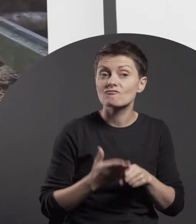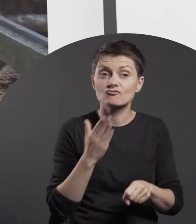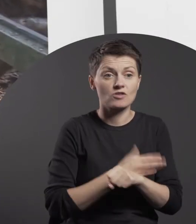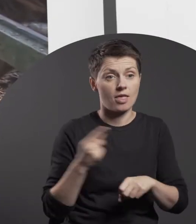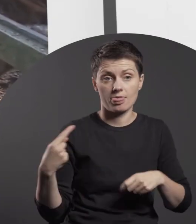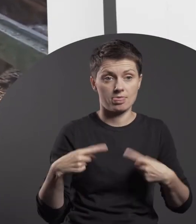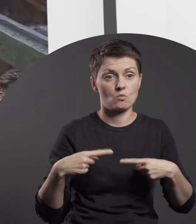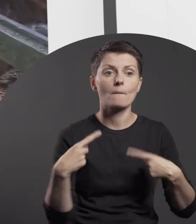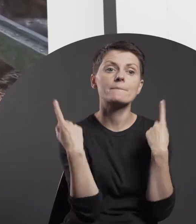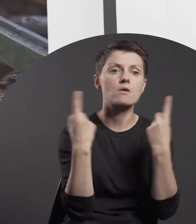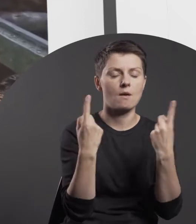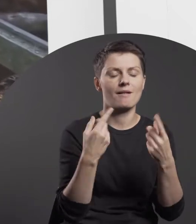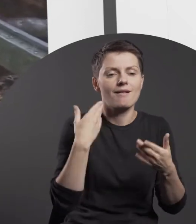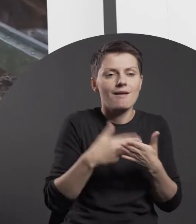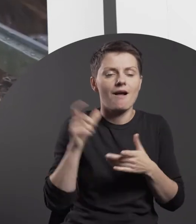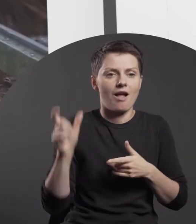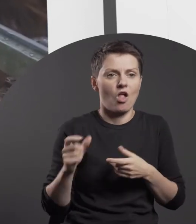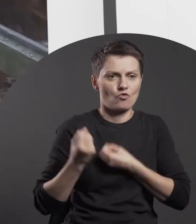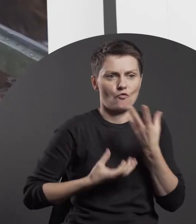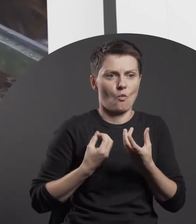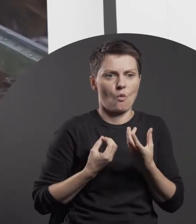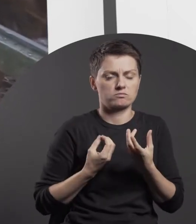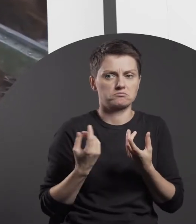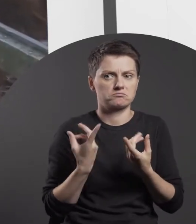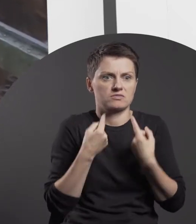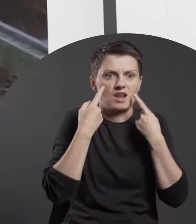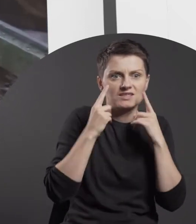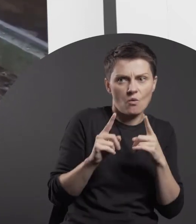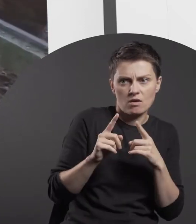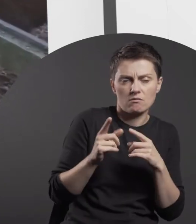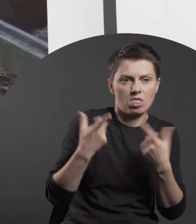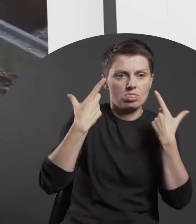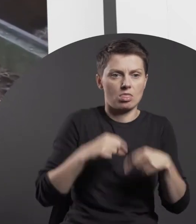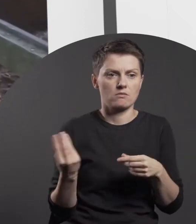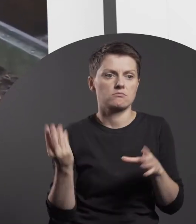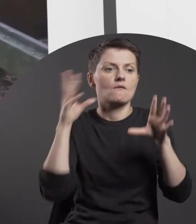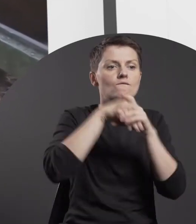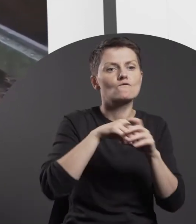which allows the artist to seamlessly and invisibly penetrate the tissue of the everyday.